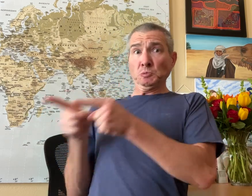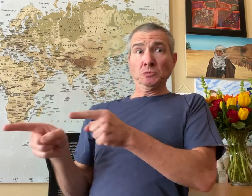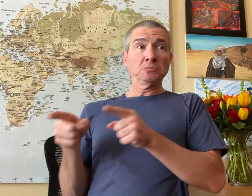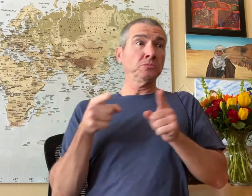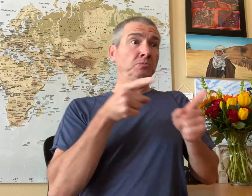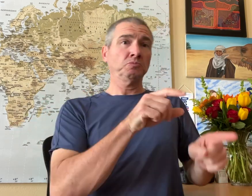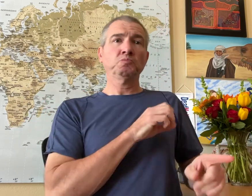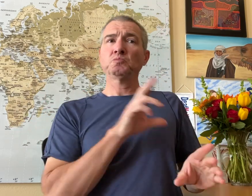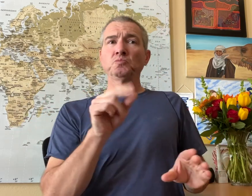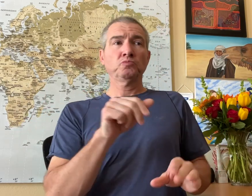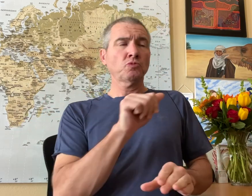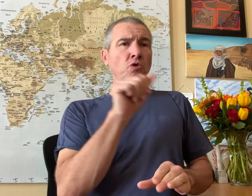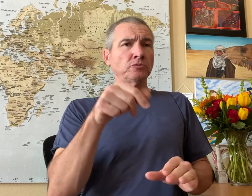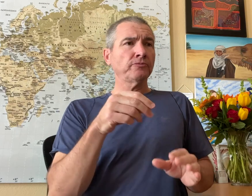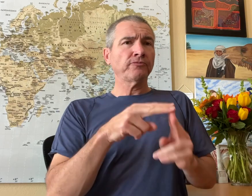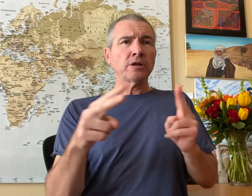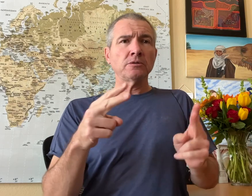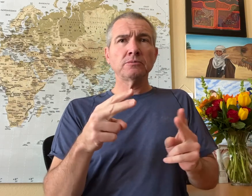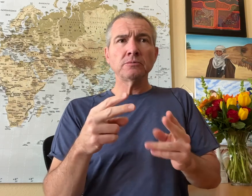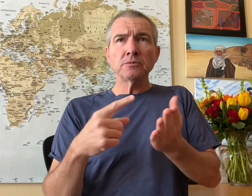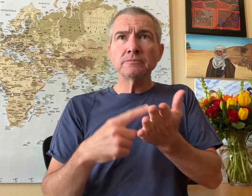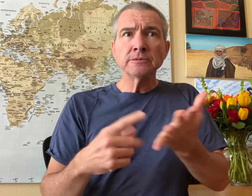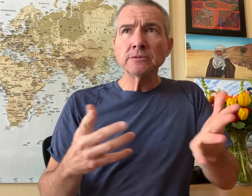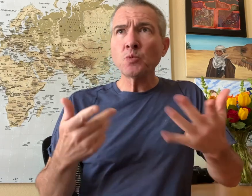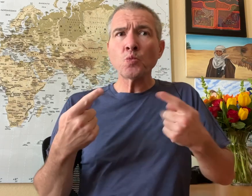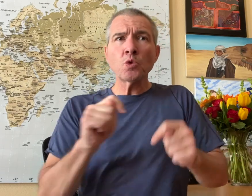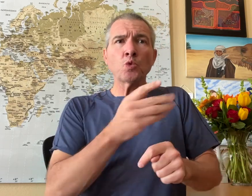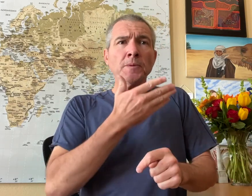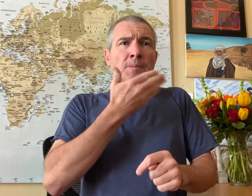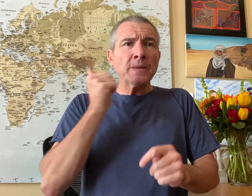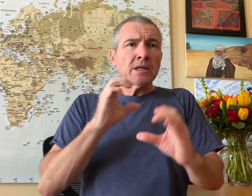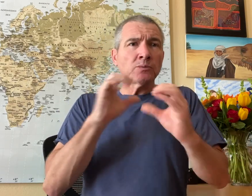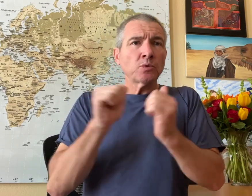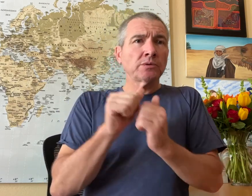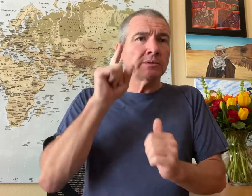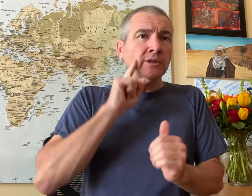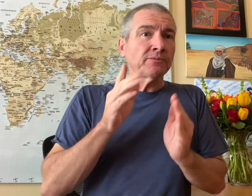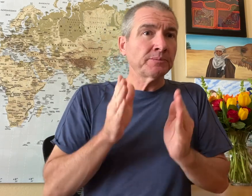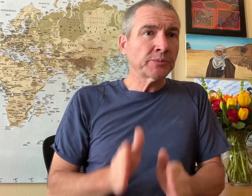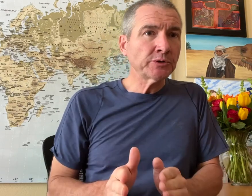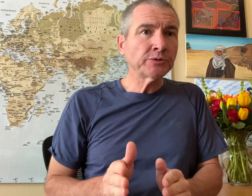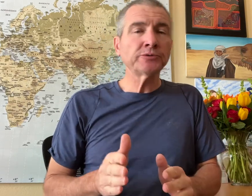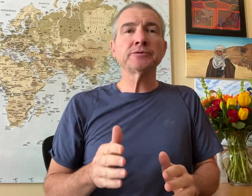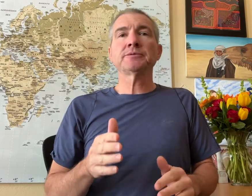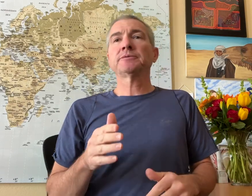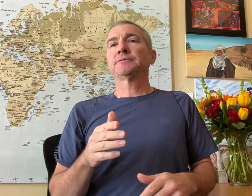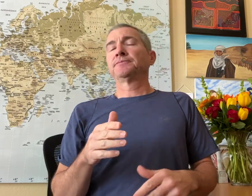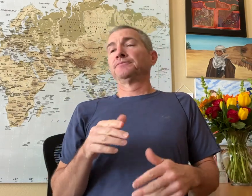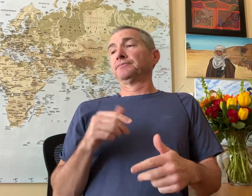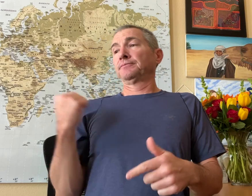I wasn’t sure who called them but Austin is very proactive when it comes to trying their best to communicate with a Deaf person.